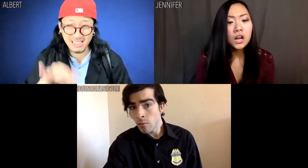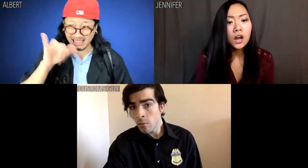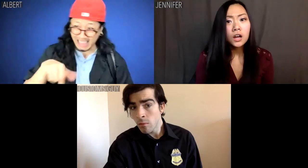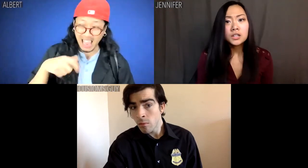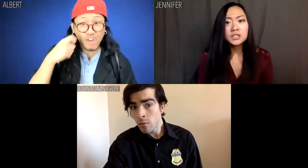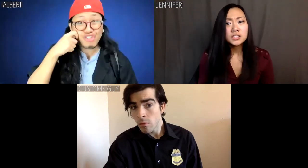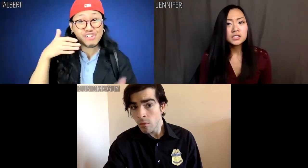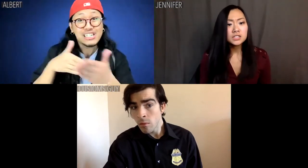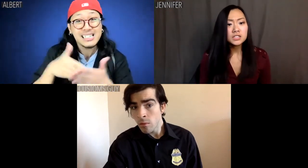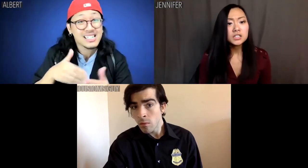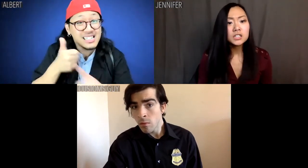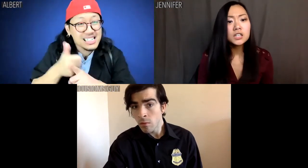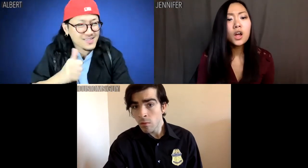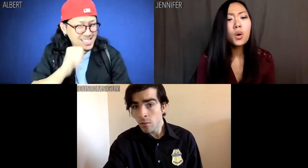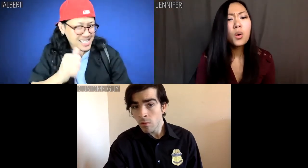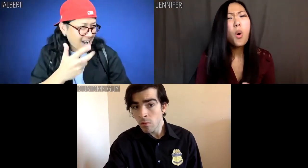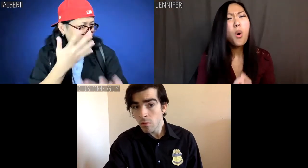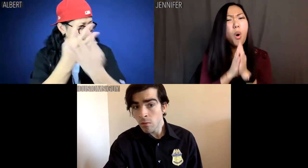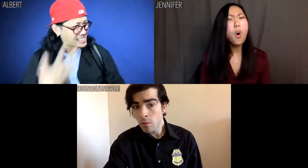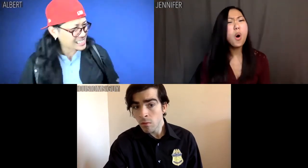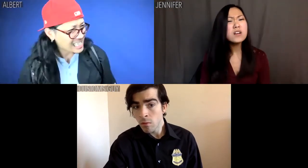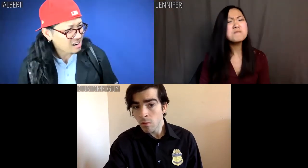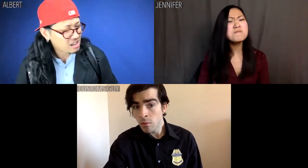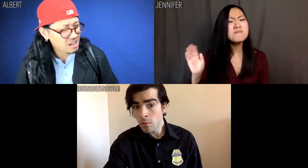Is bigotry not also a prison?